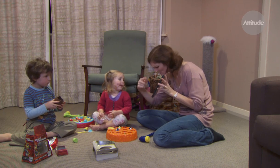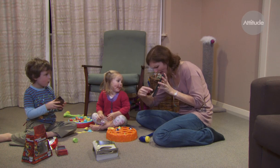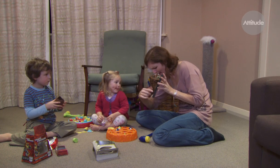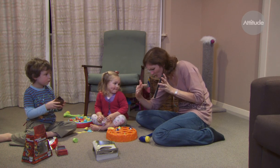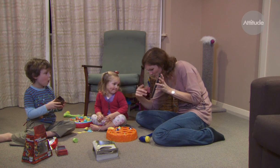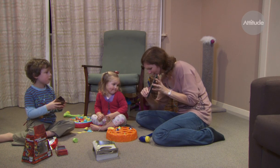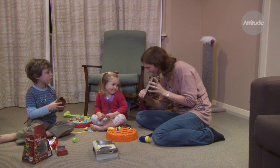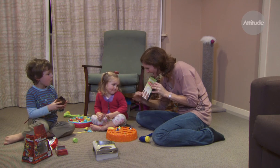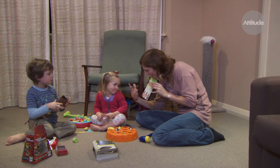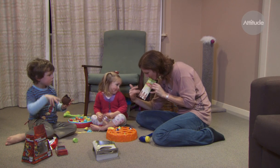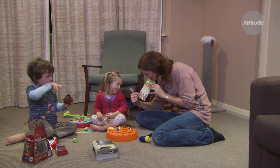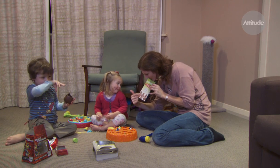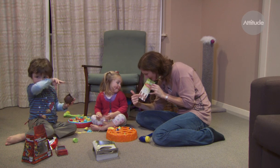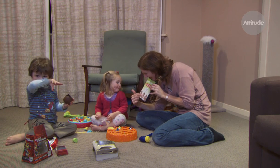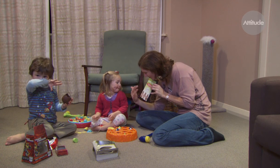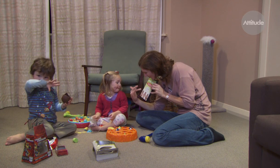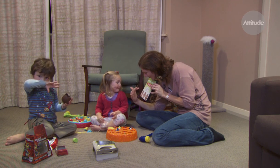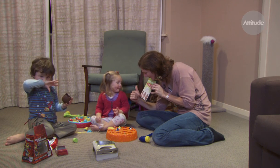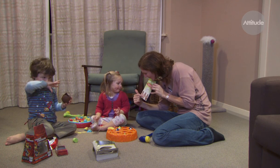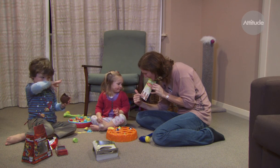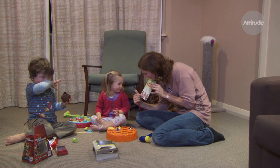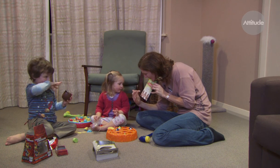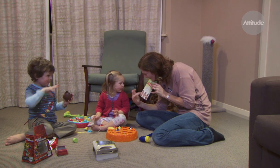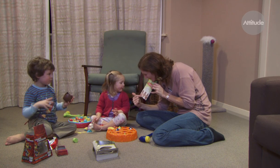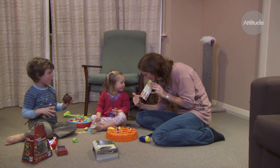Millie, who's this?